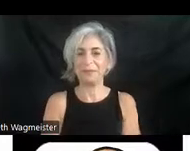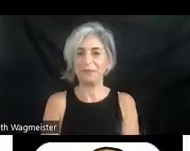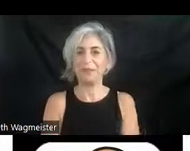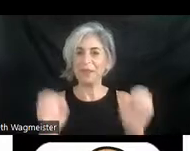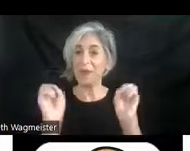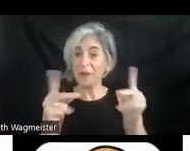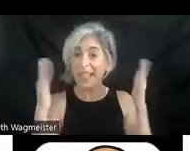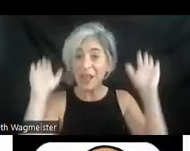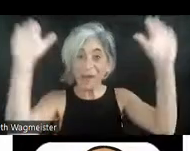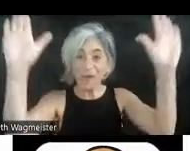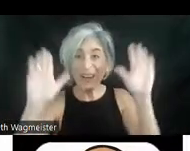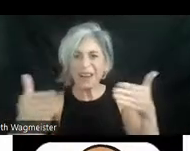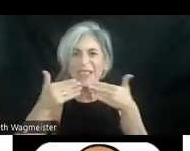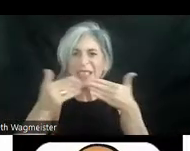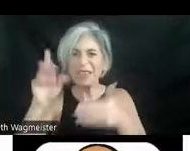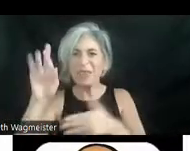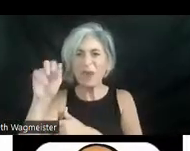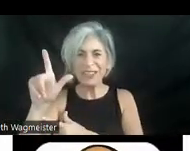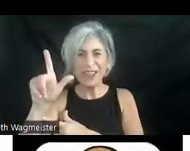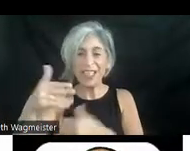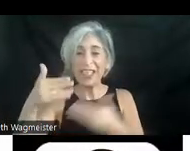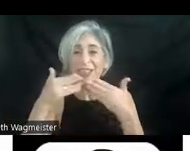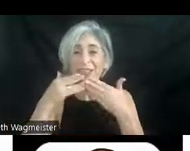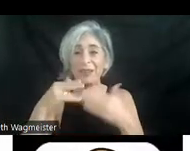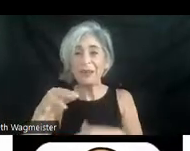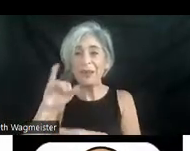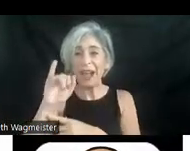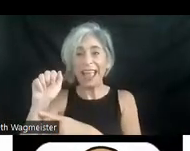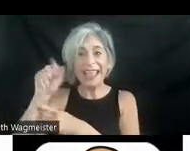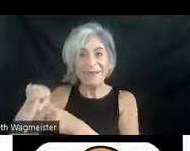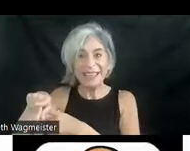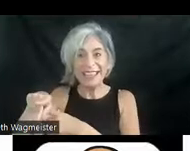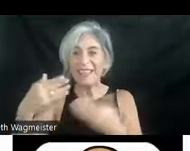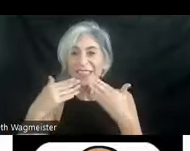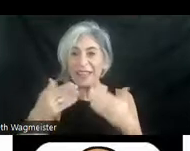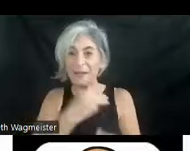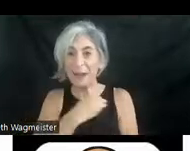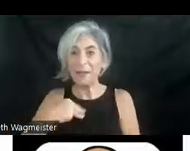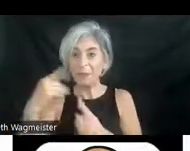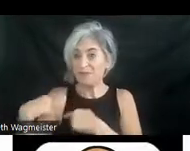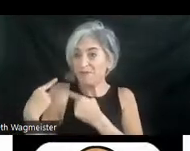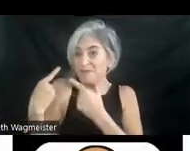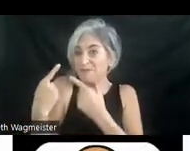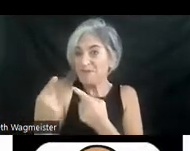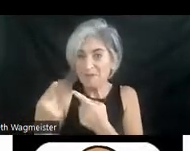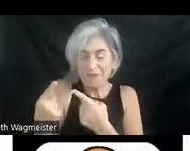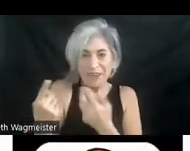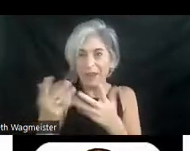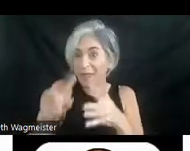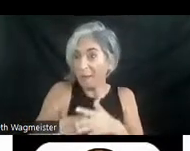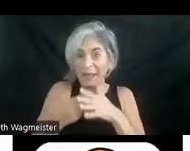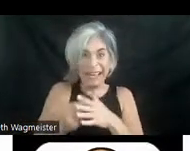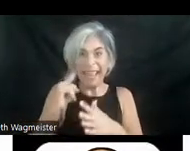Thank you, Rachel. Thank you IAAP. I've been a member golly since its beginning I guess.